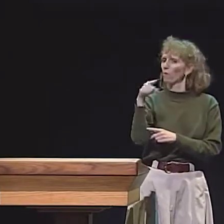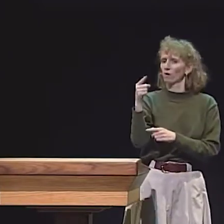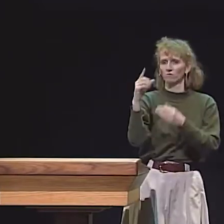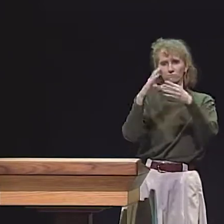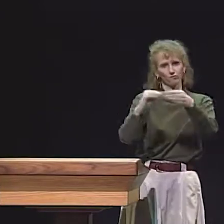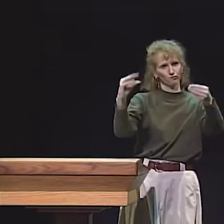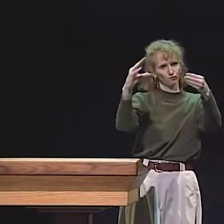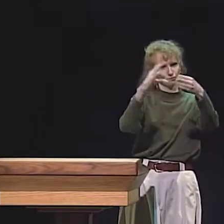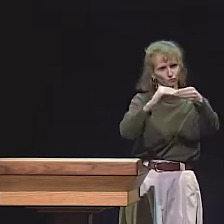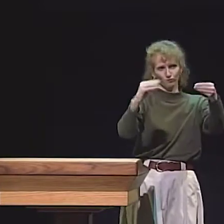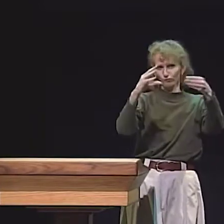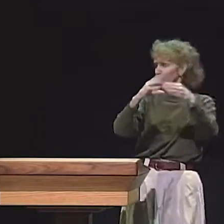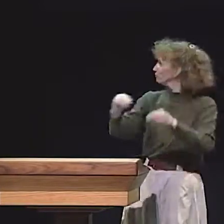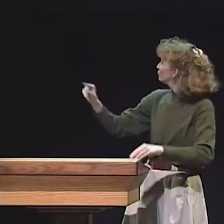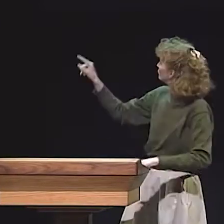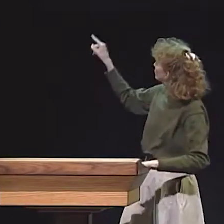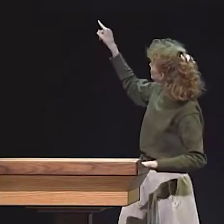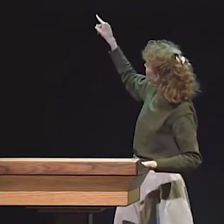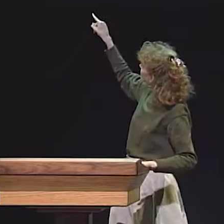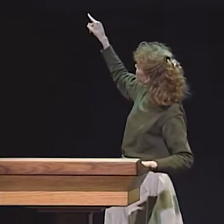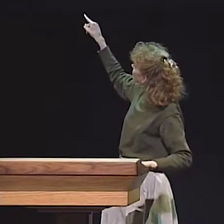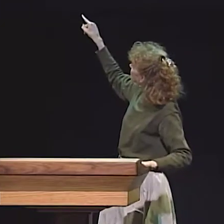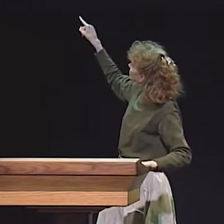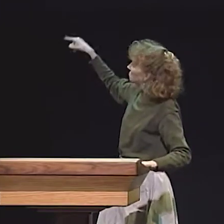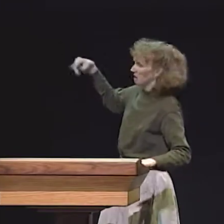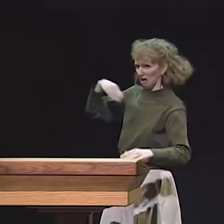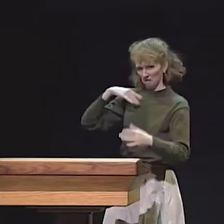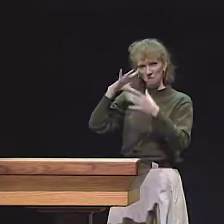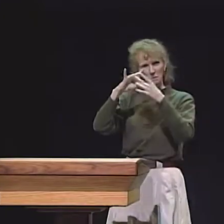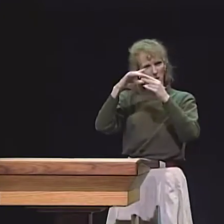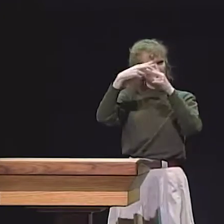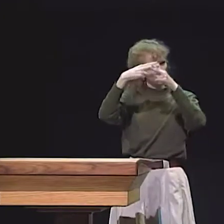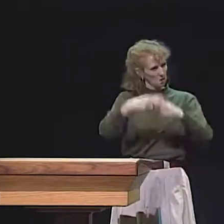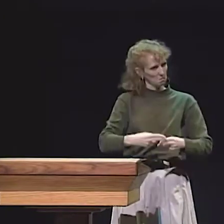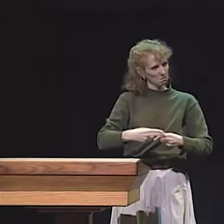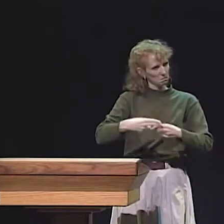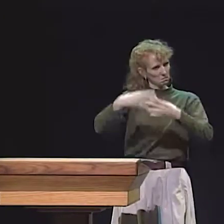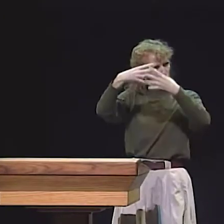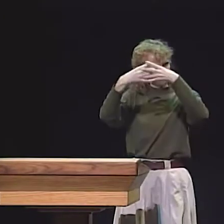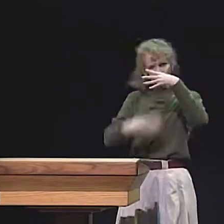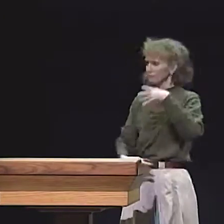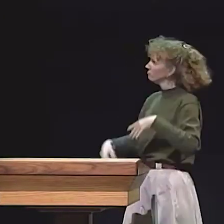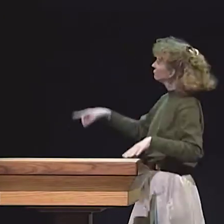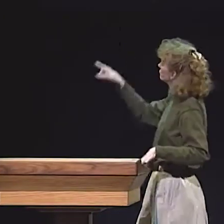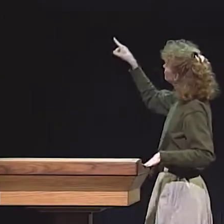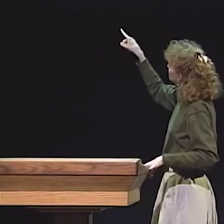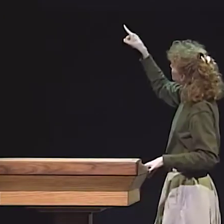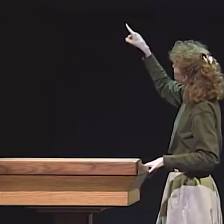THE COLUMN ON THE RIGHT, THEY'RE ONLY STORIES. THE FAIRYTALES, THEY'RE ONLY STORIES.